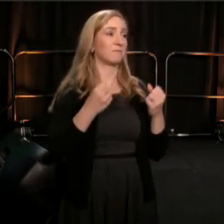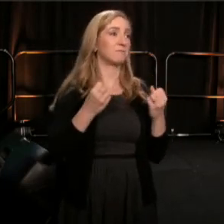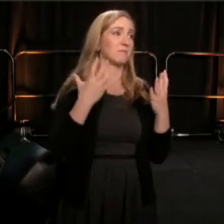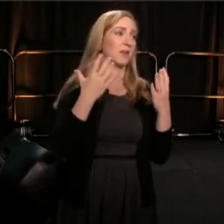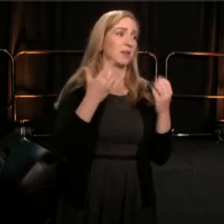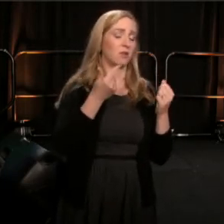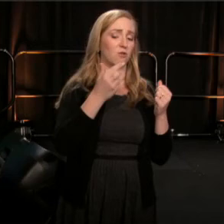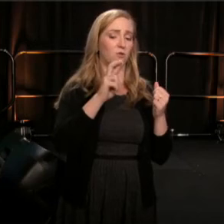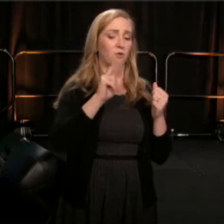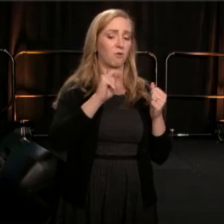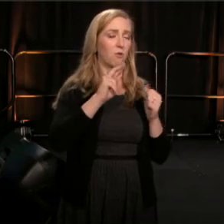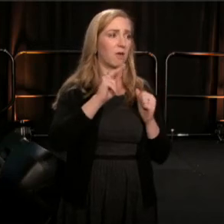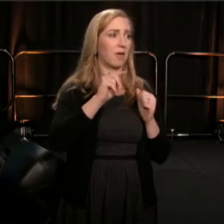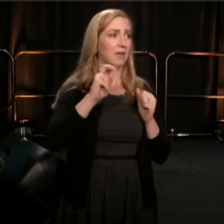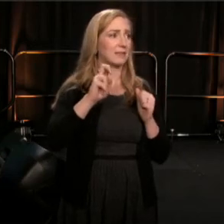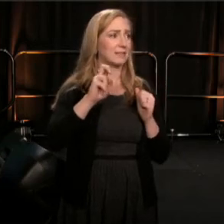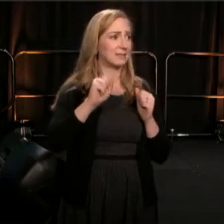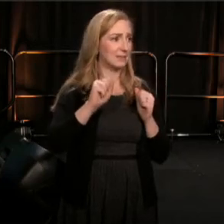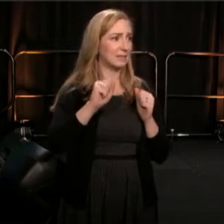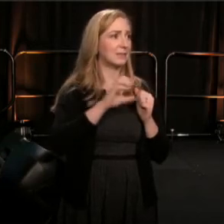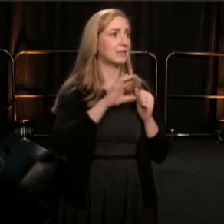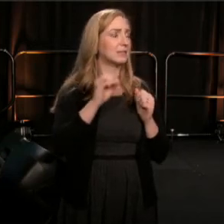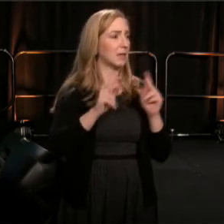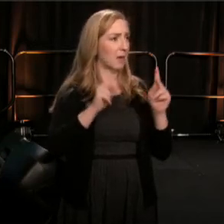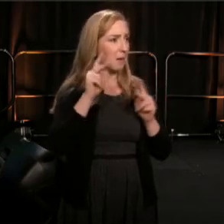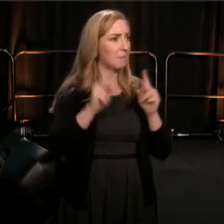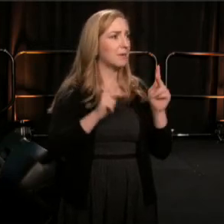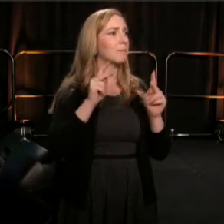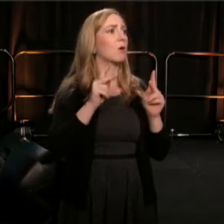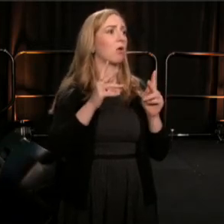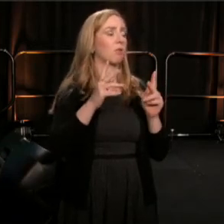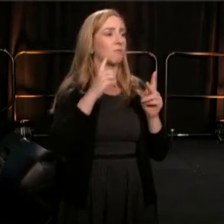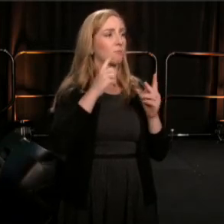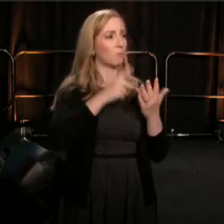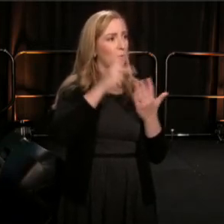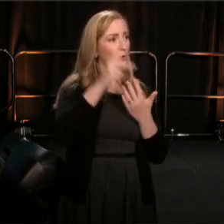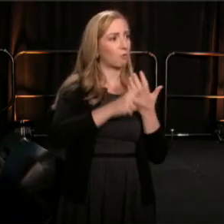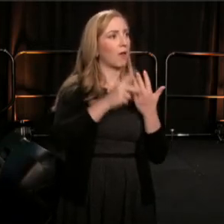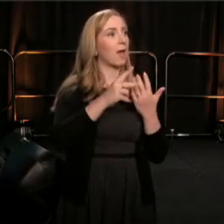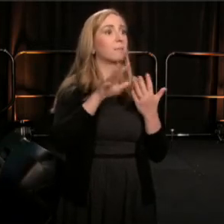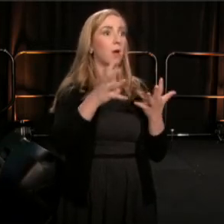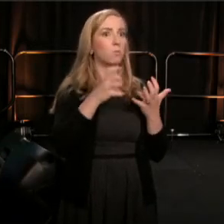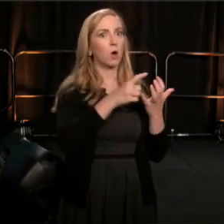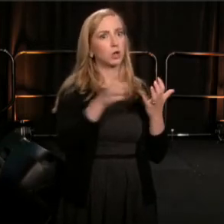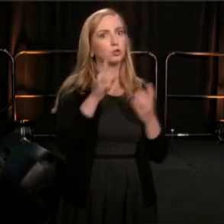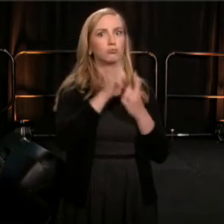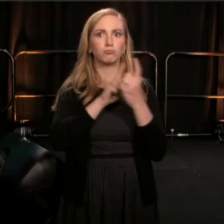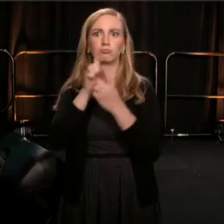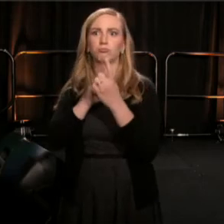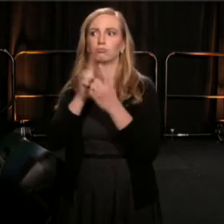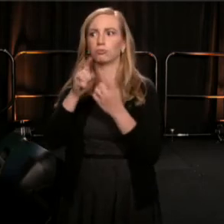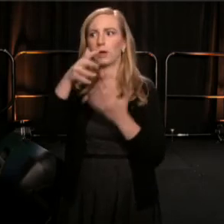And specifically, I'm going to reference the spotlight on program. And right now, if we could have, do we have lights up?